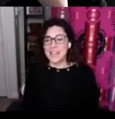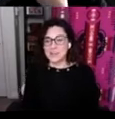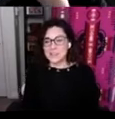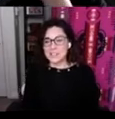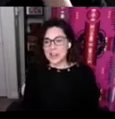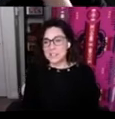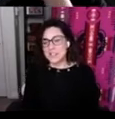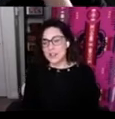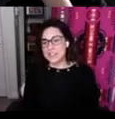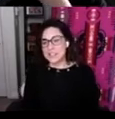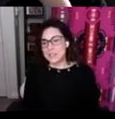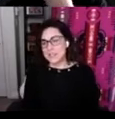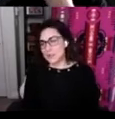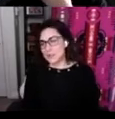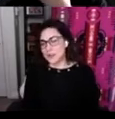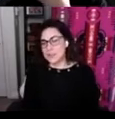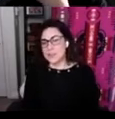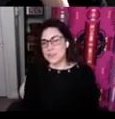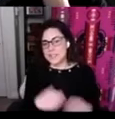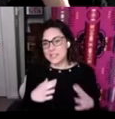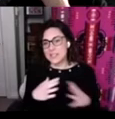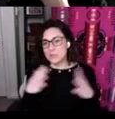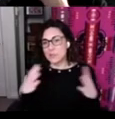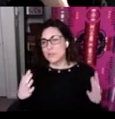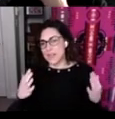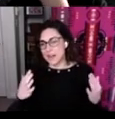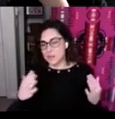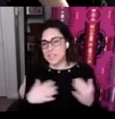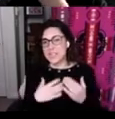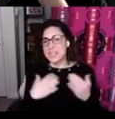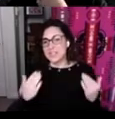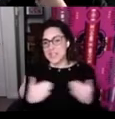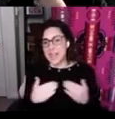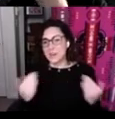this is how it started to come together for us you can see that the roof of the house is the adult